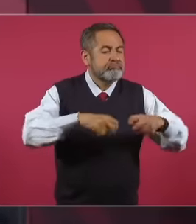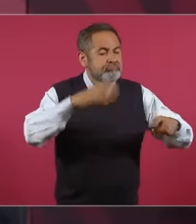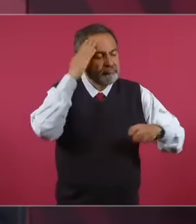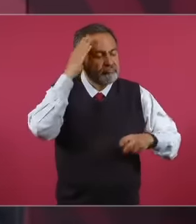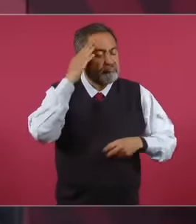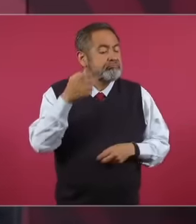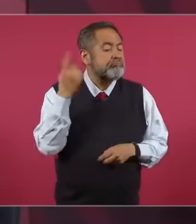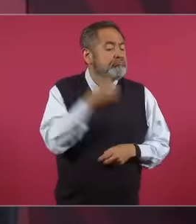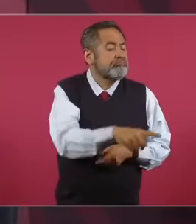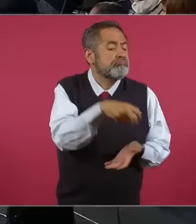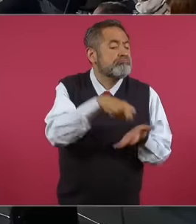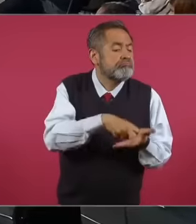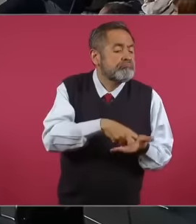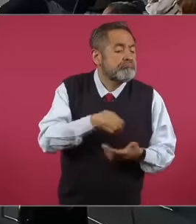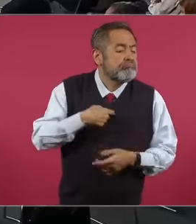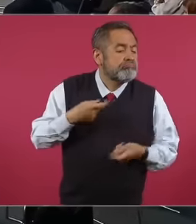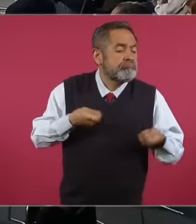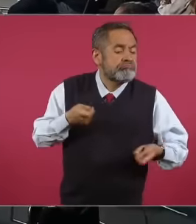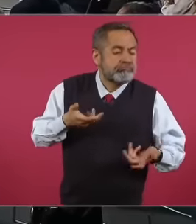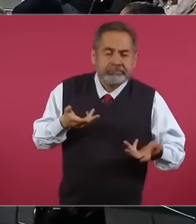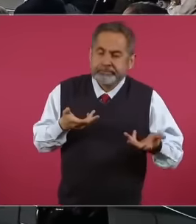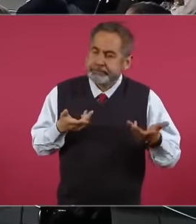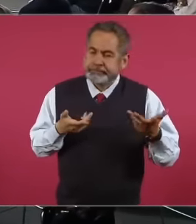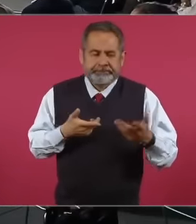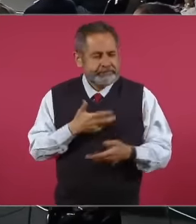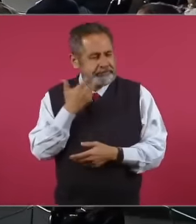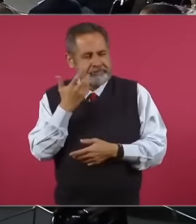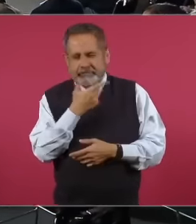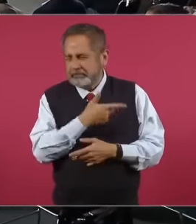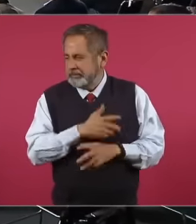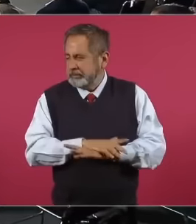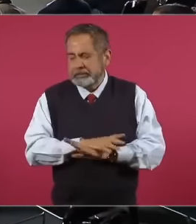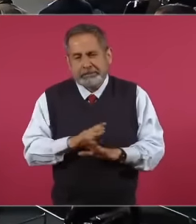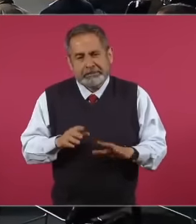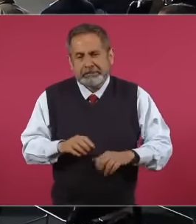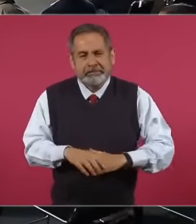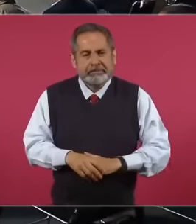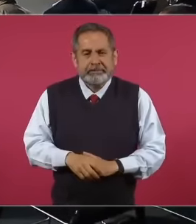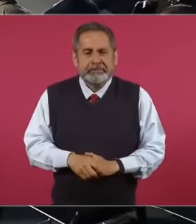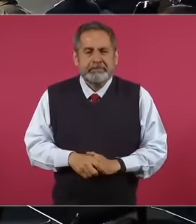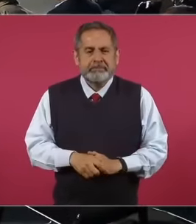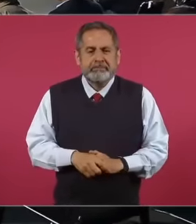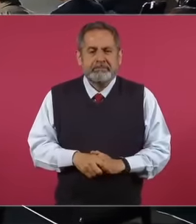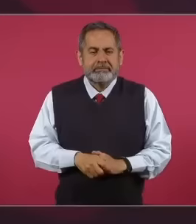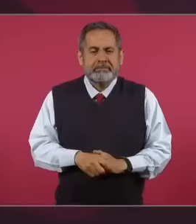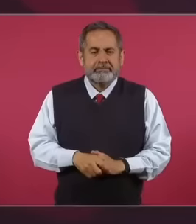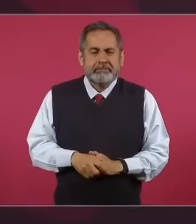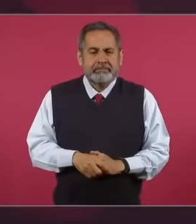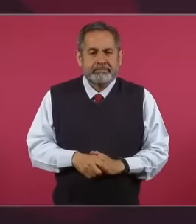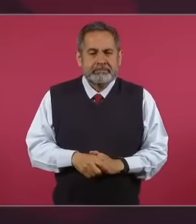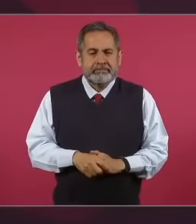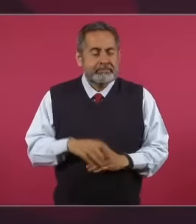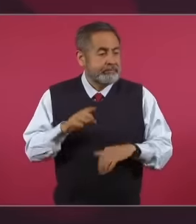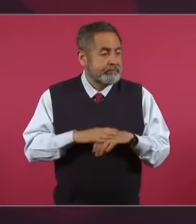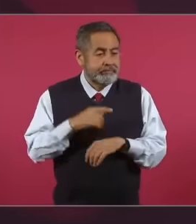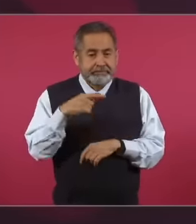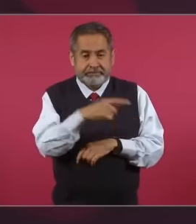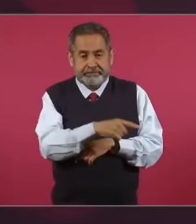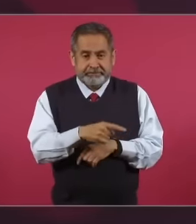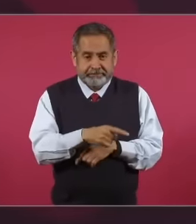ministers because the business council